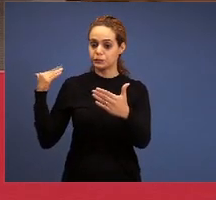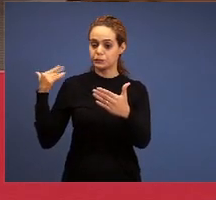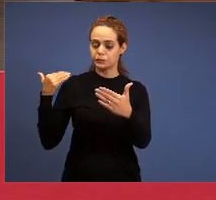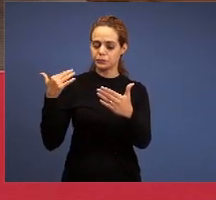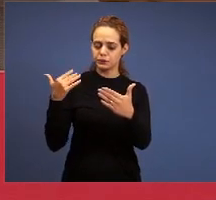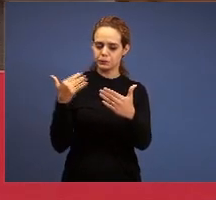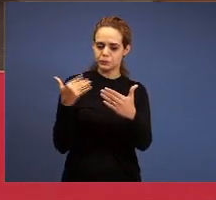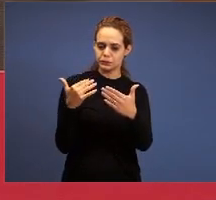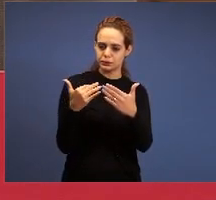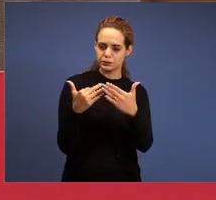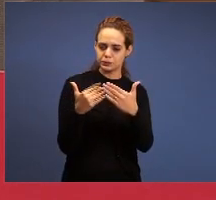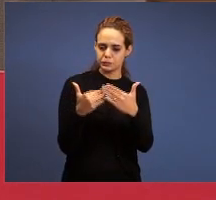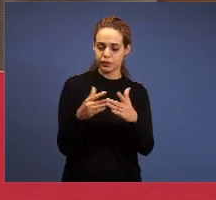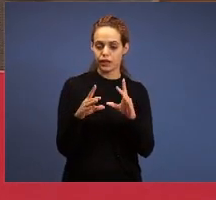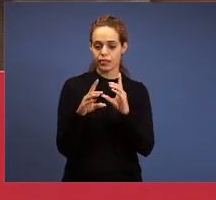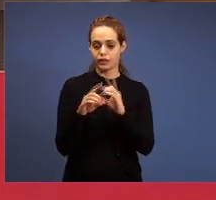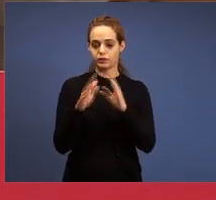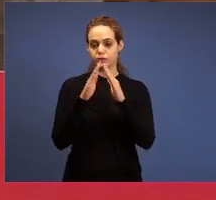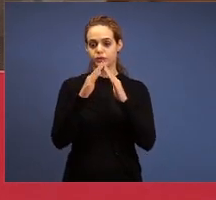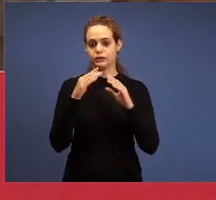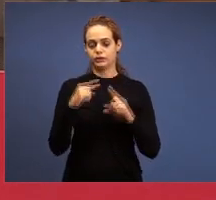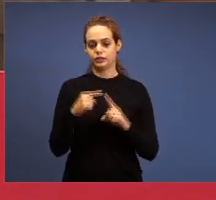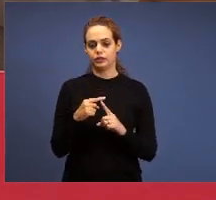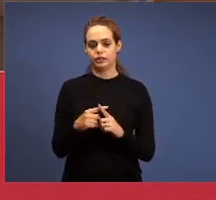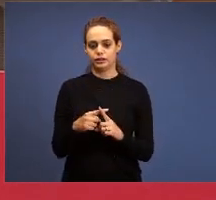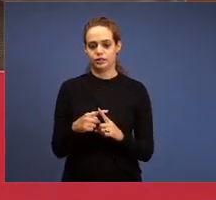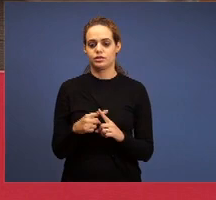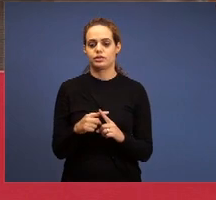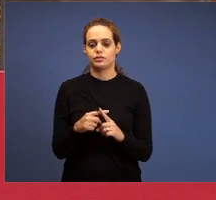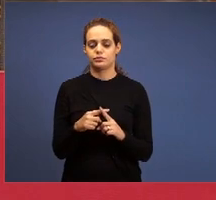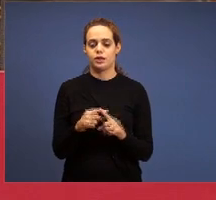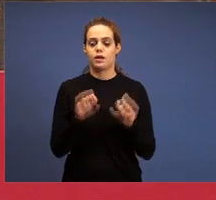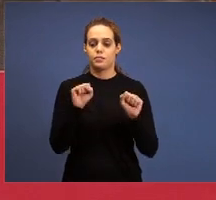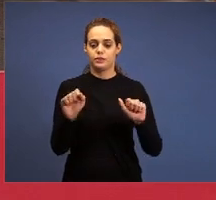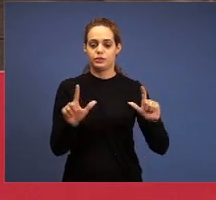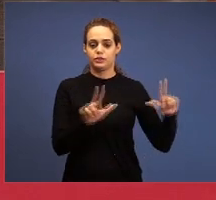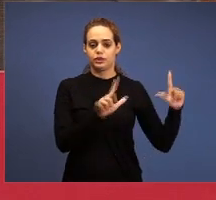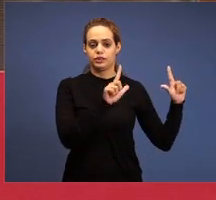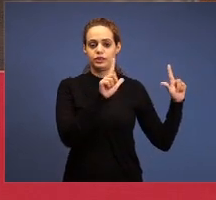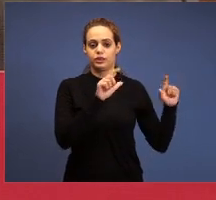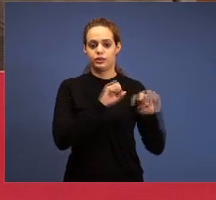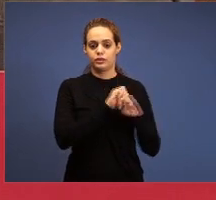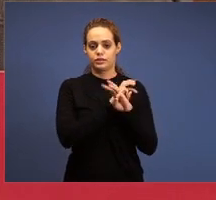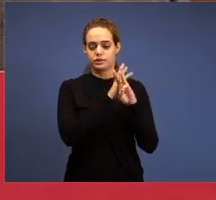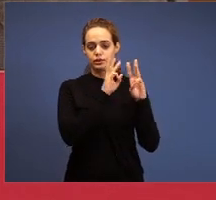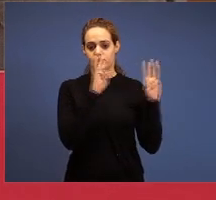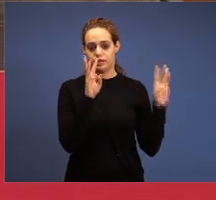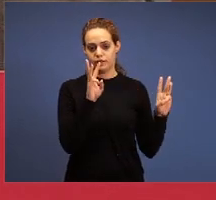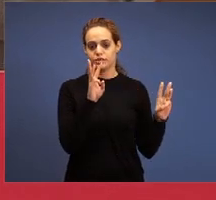of church. Can pass, put the letters, just